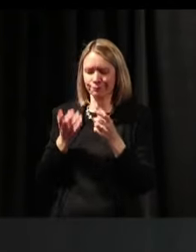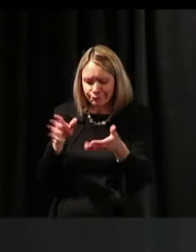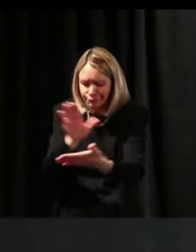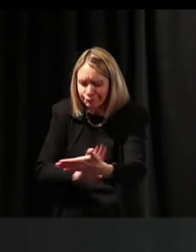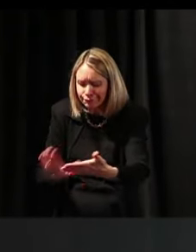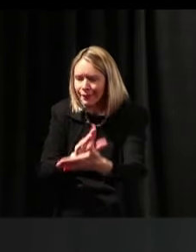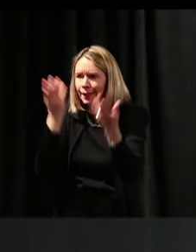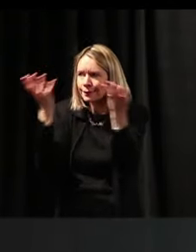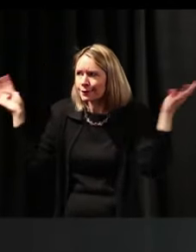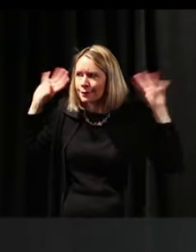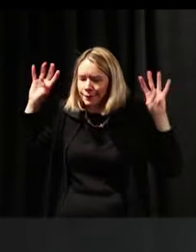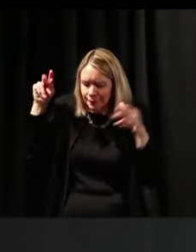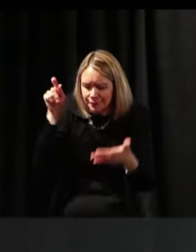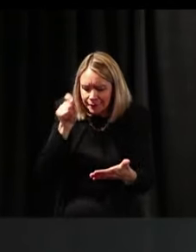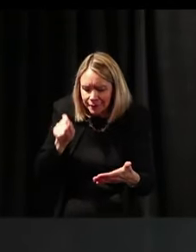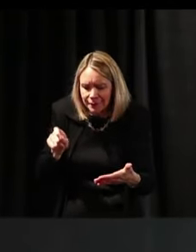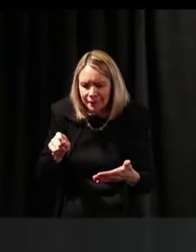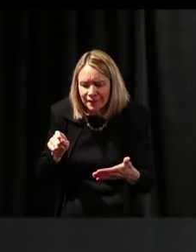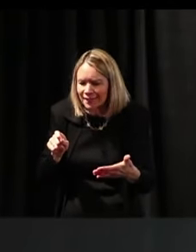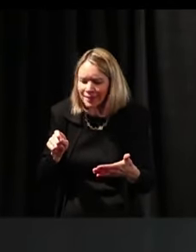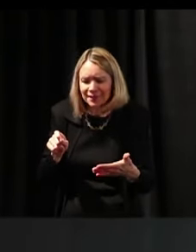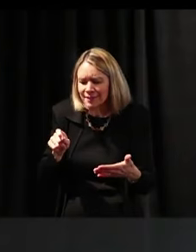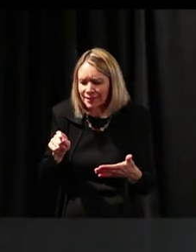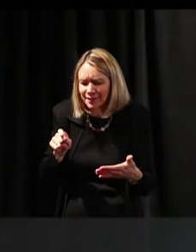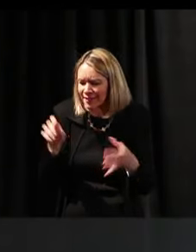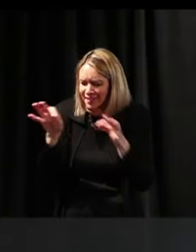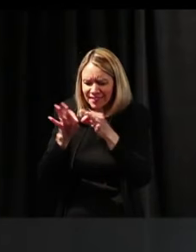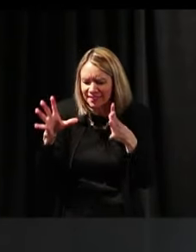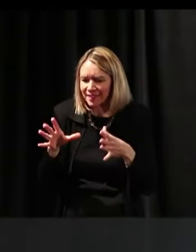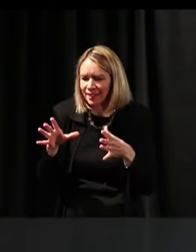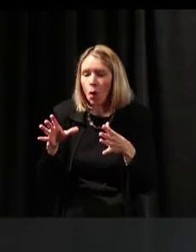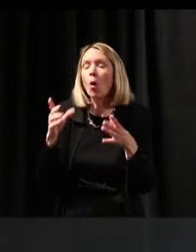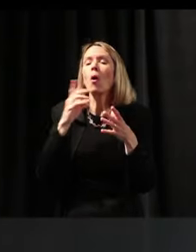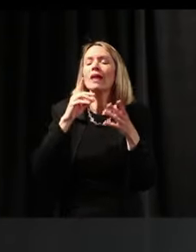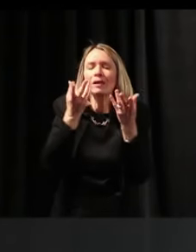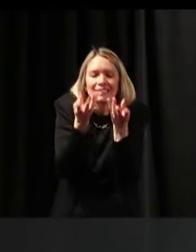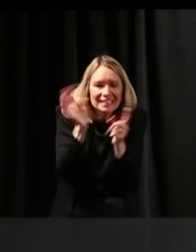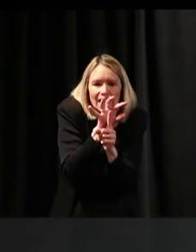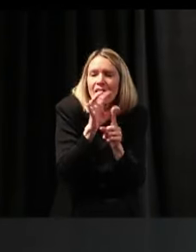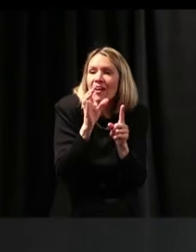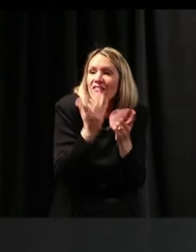and, you know, to stay warm, while they were learning. So he thought,